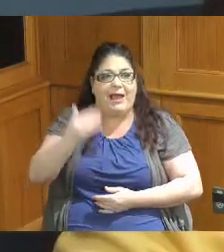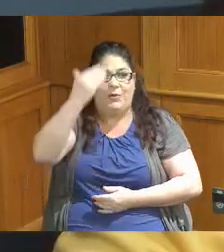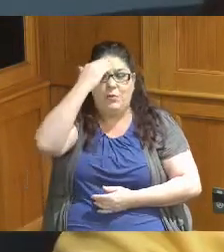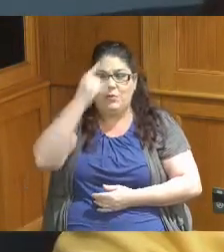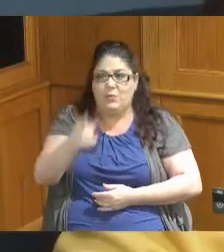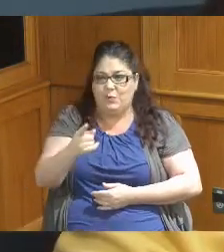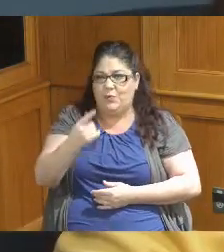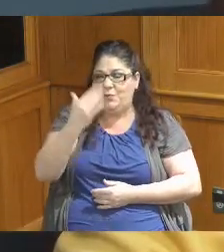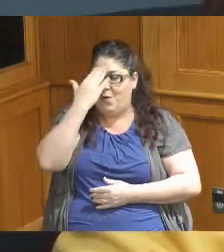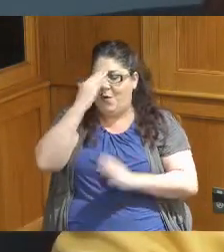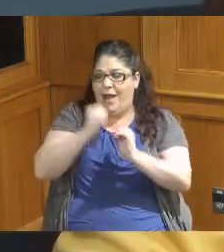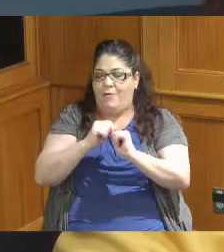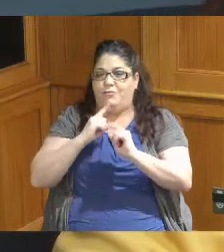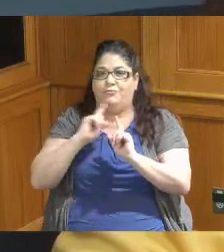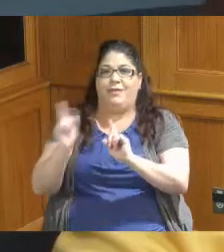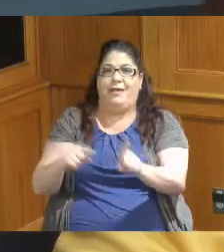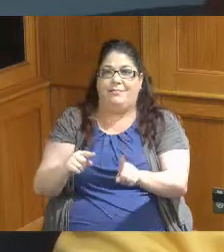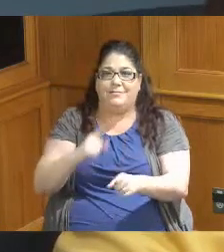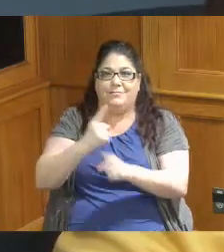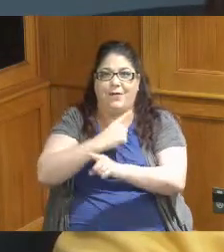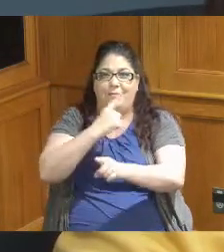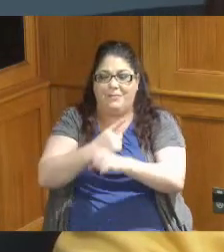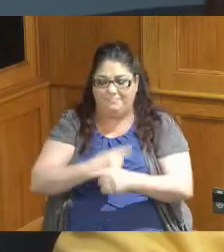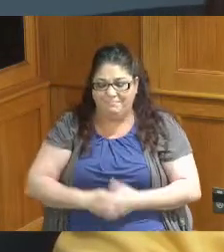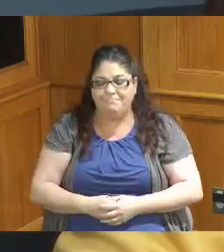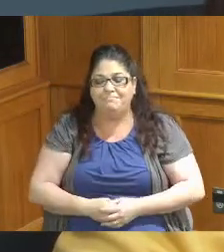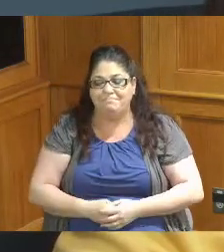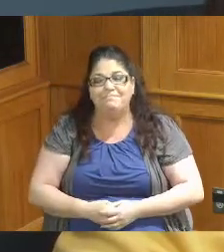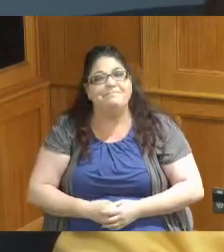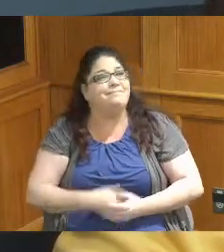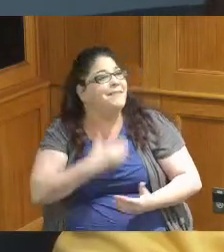to to give that information for whoever was listening so thank you I appreciate that